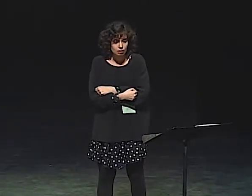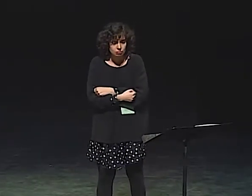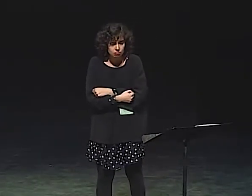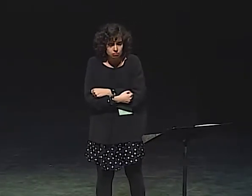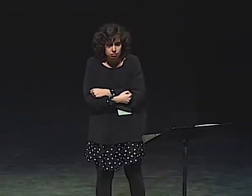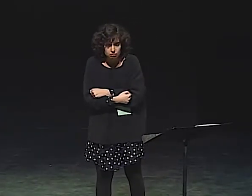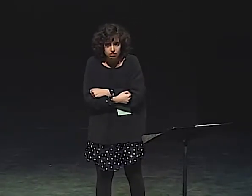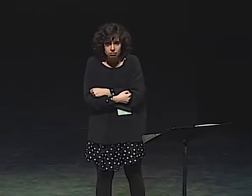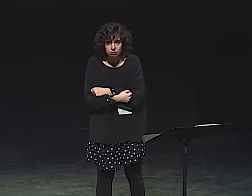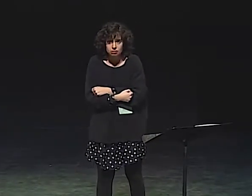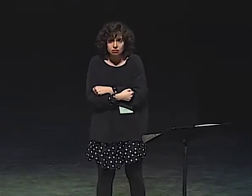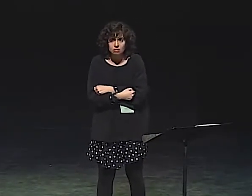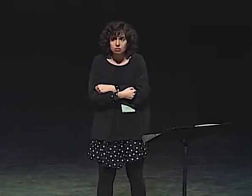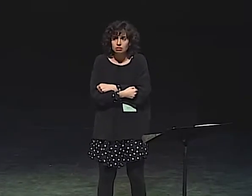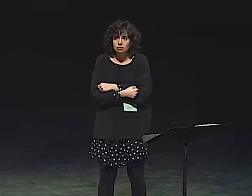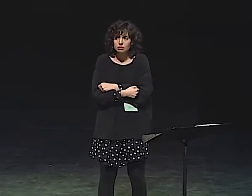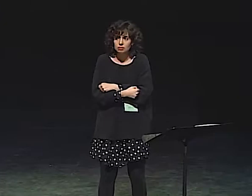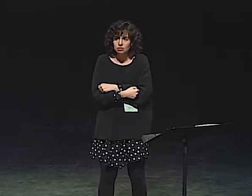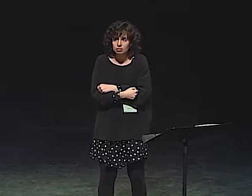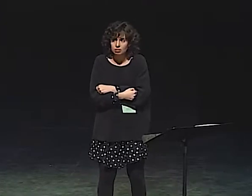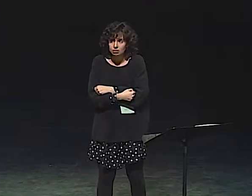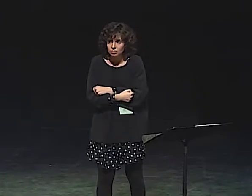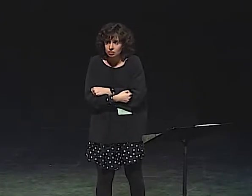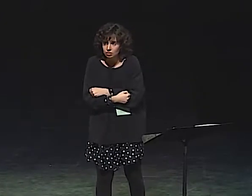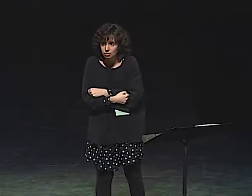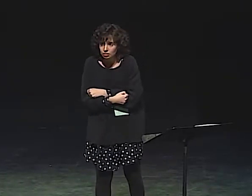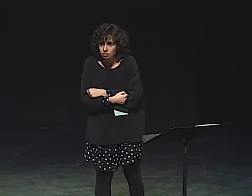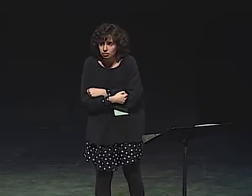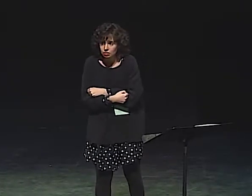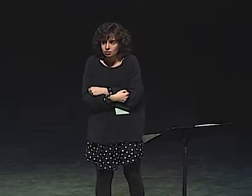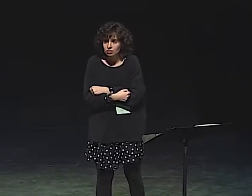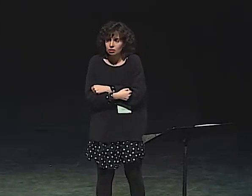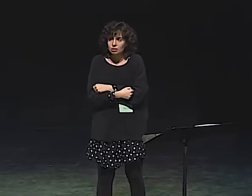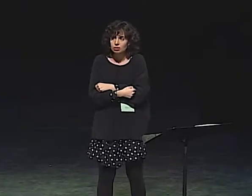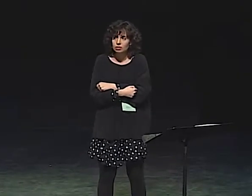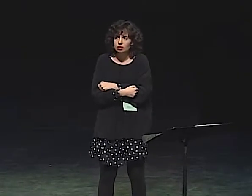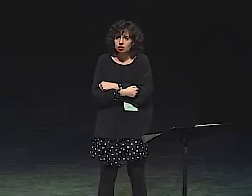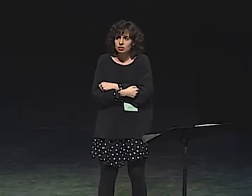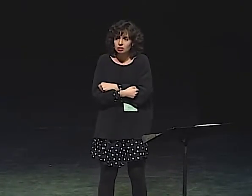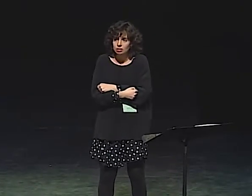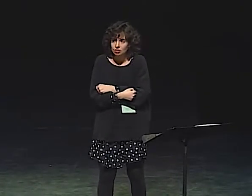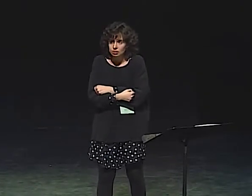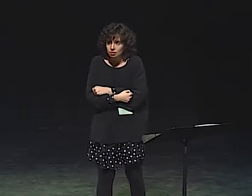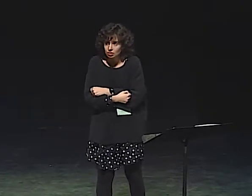THE BAG LADY IS SITTING HUNCHED OVER ROCKING BACK AND FORTH.